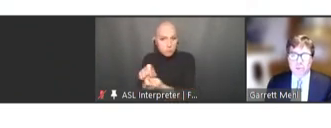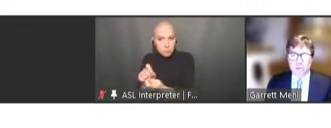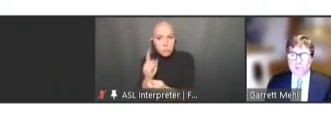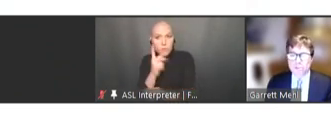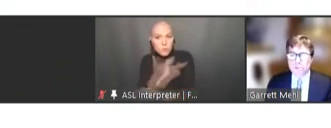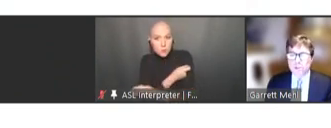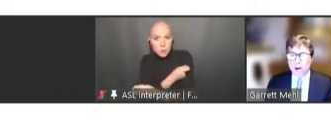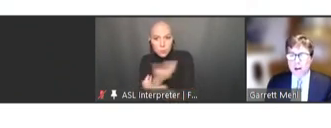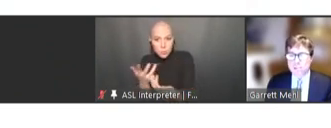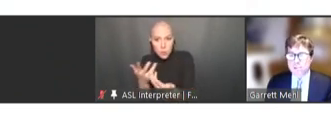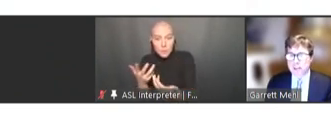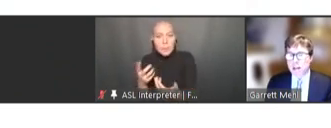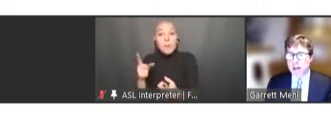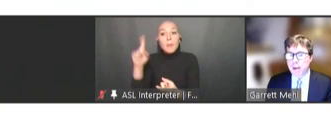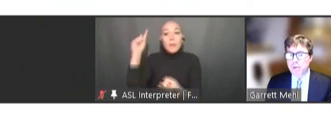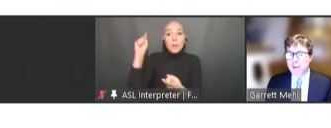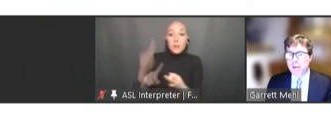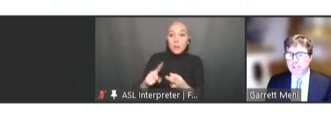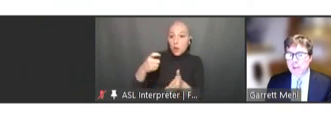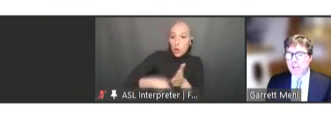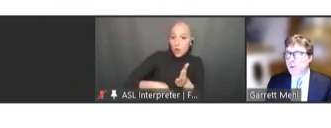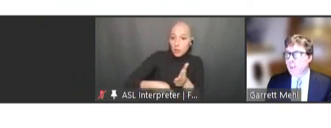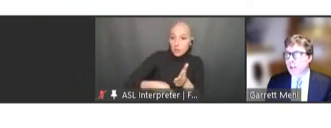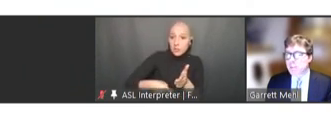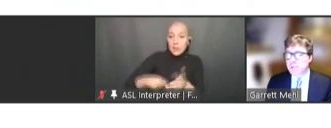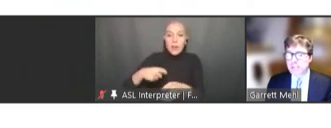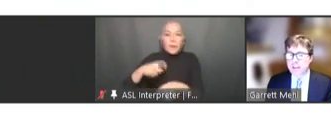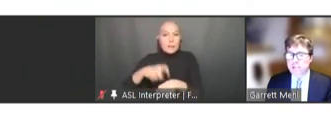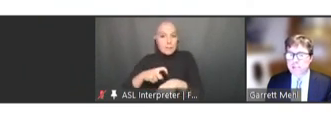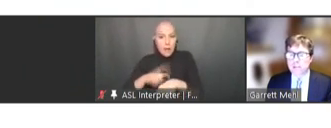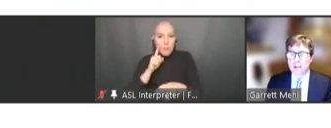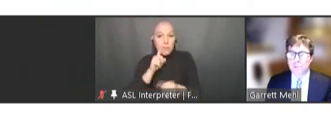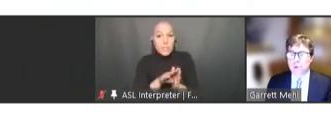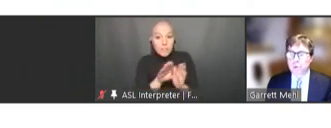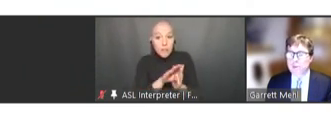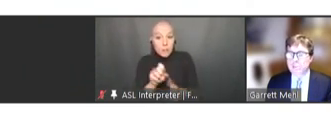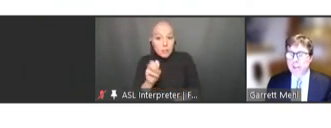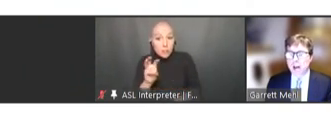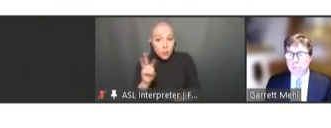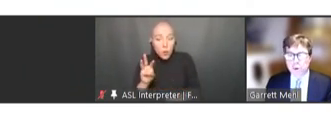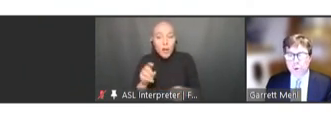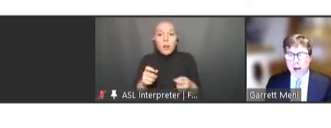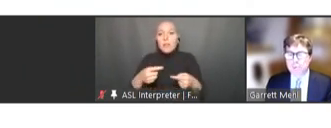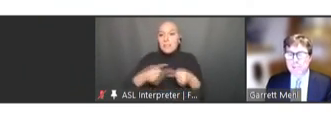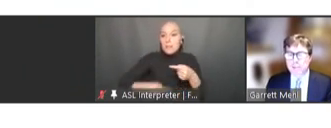reduces cost and time of software development cycles by reusing common requirements and